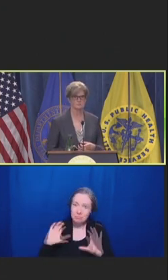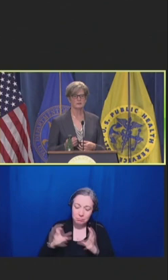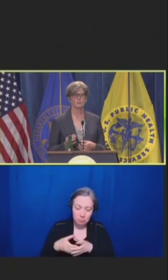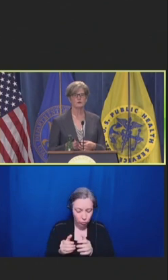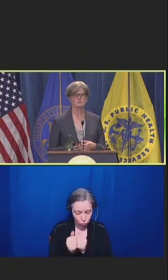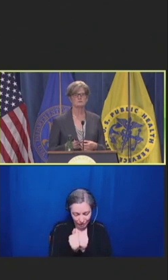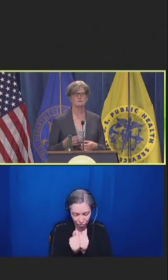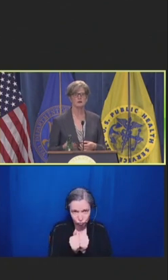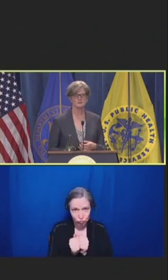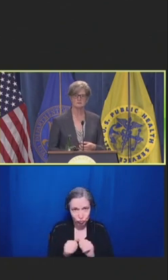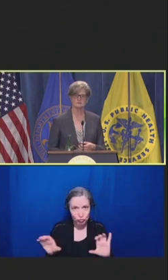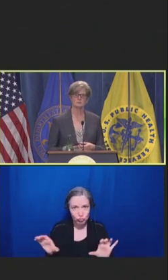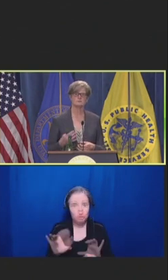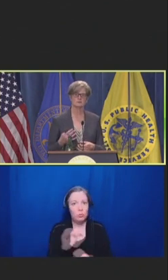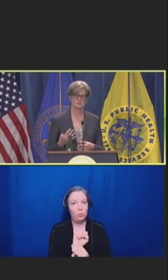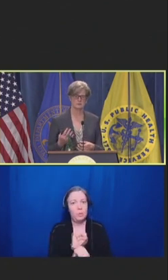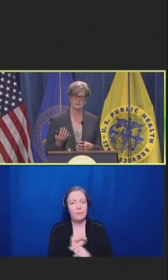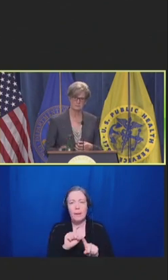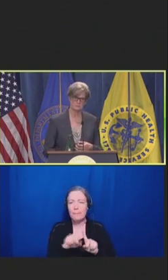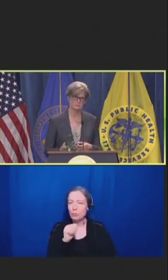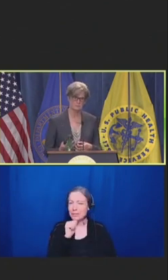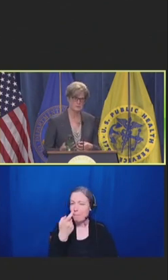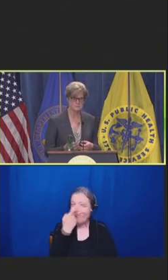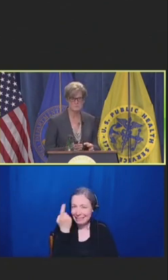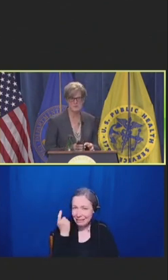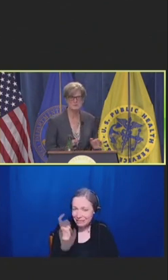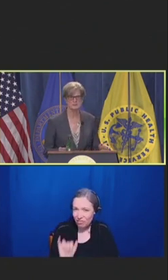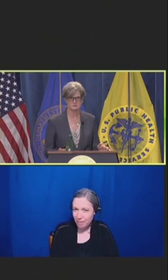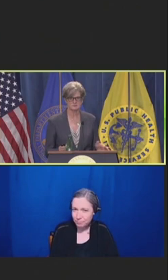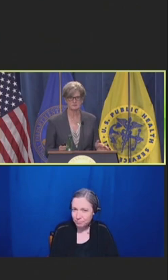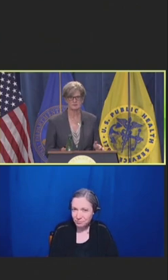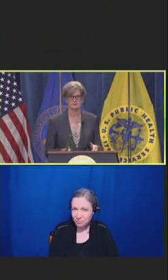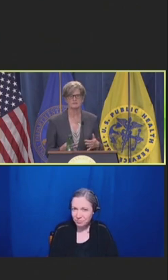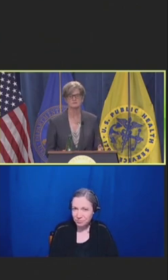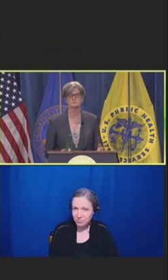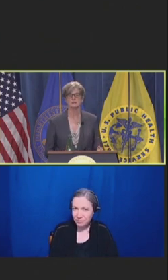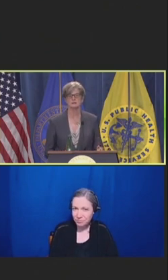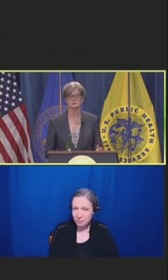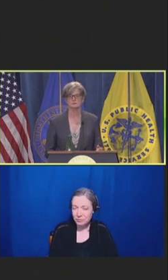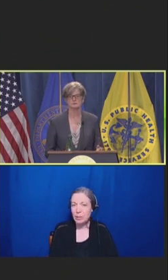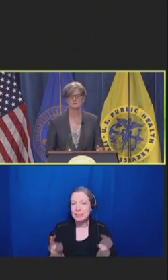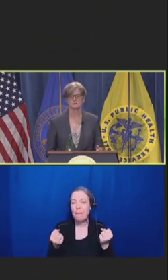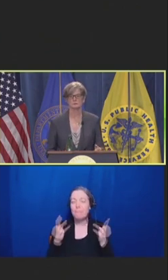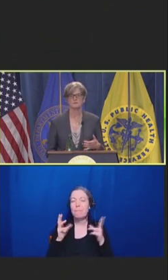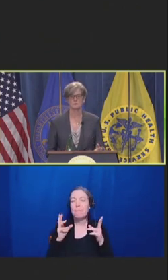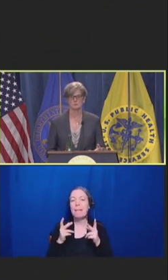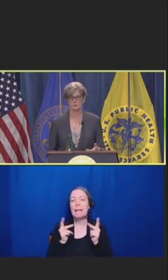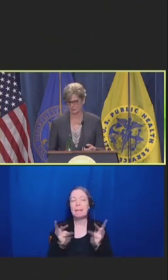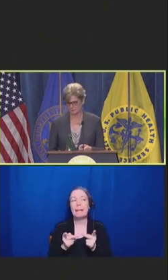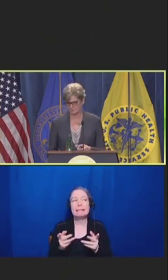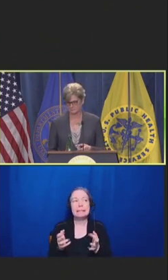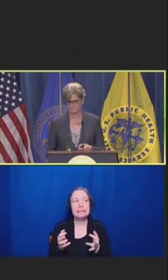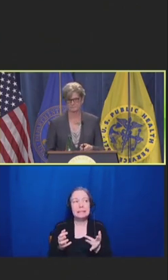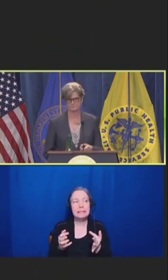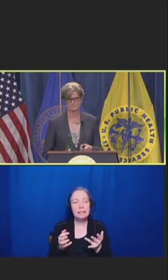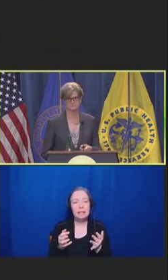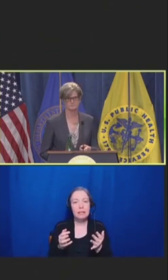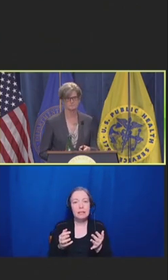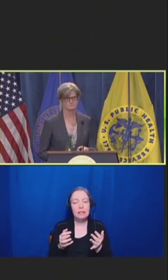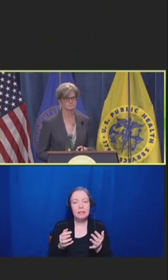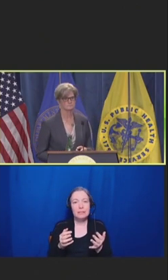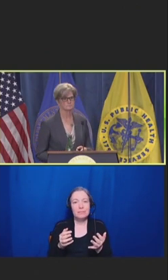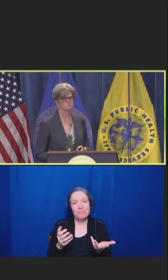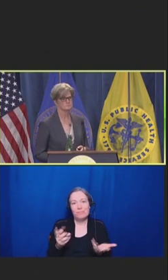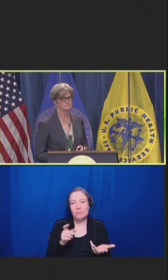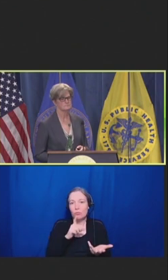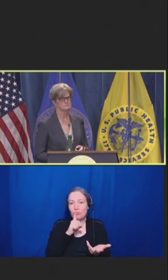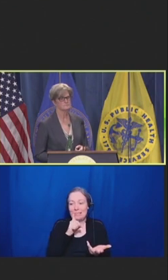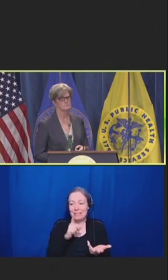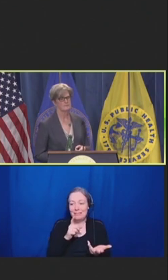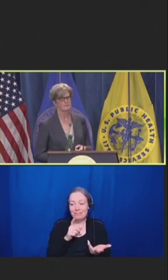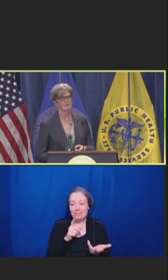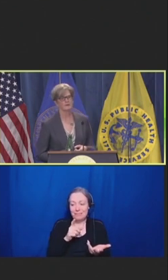But it wasn't because of it was in many places despite what they were working in.